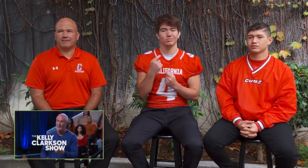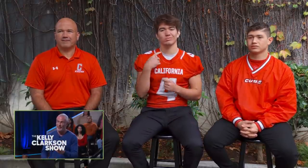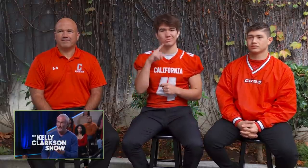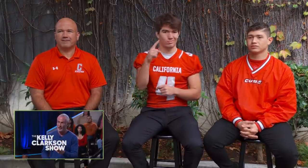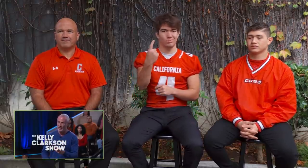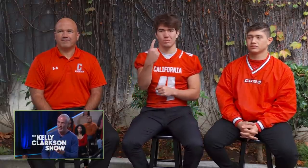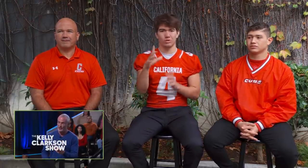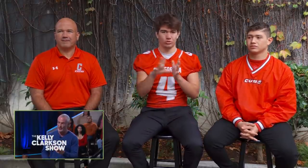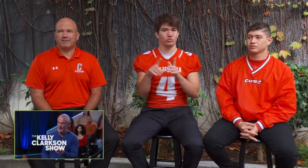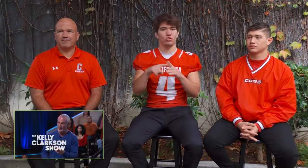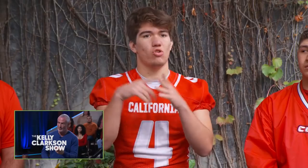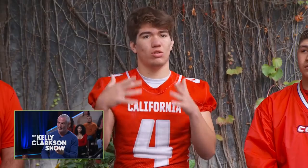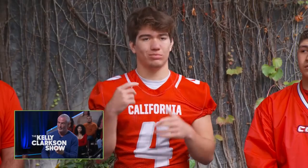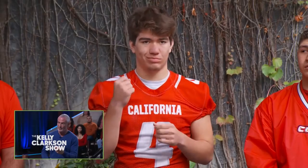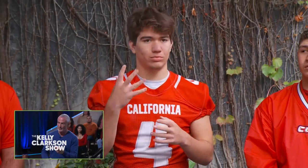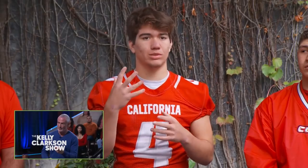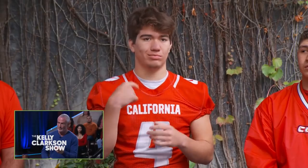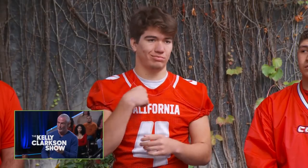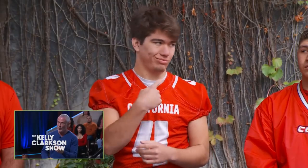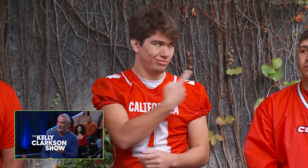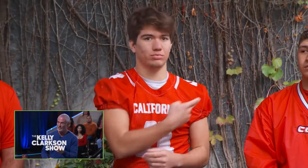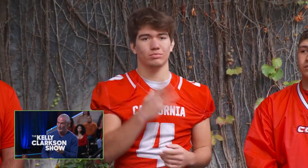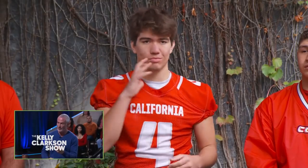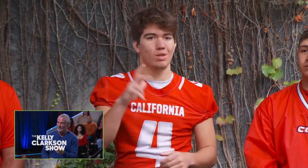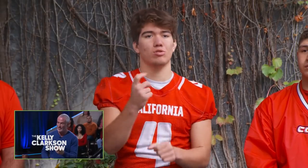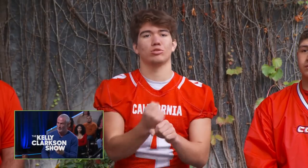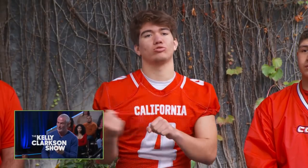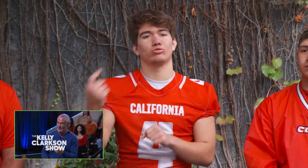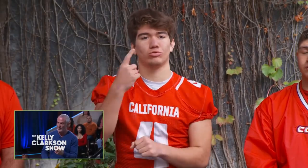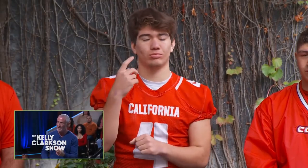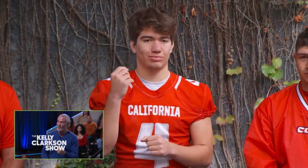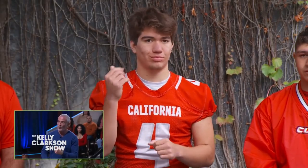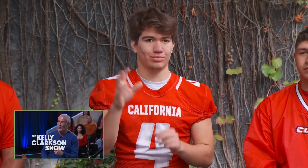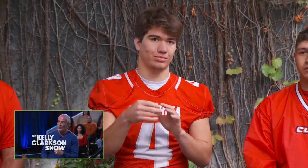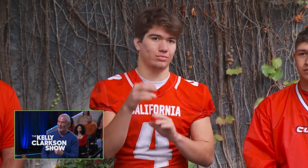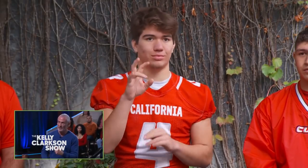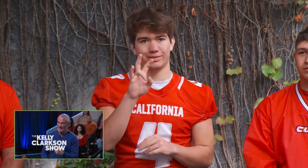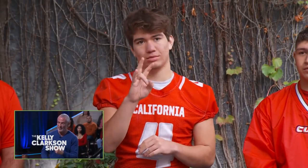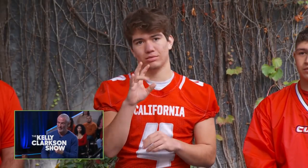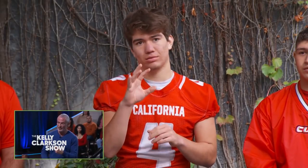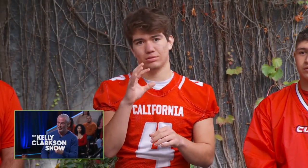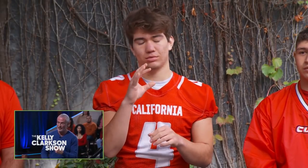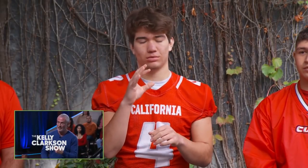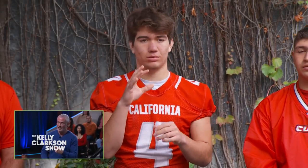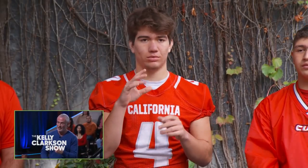Yep. There are one senior on the team who's leaving. We will be on the team next year,